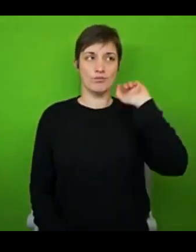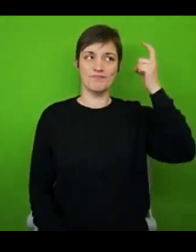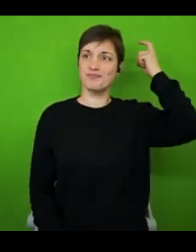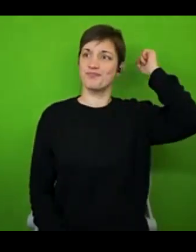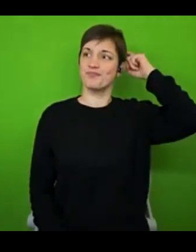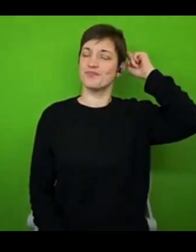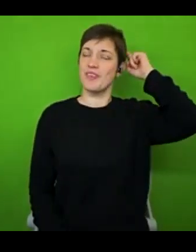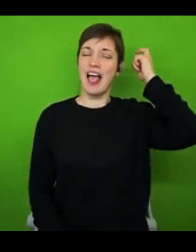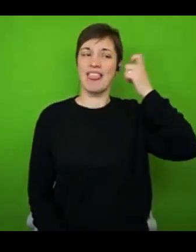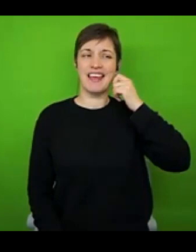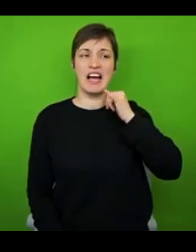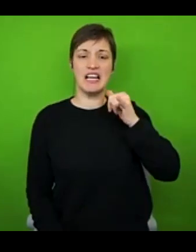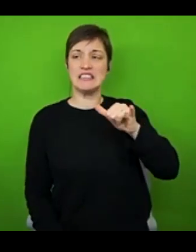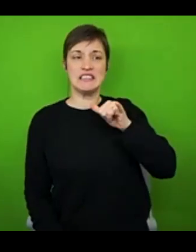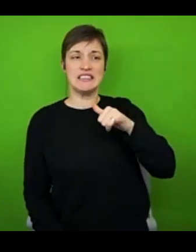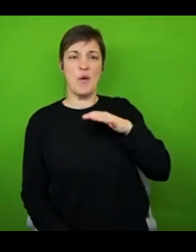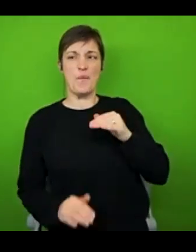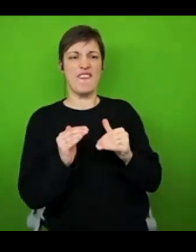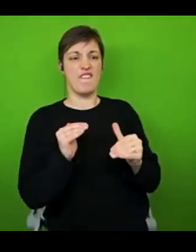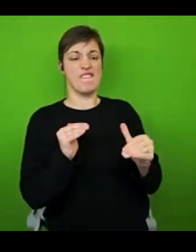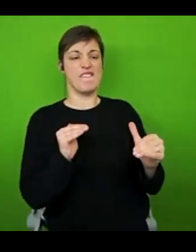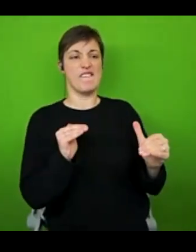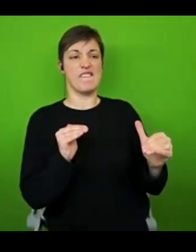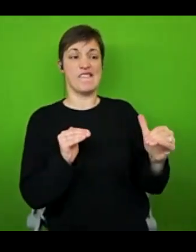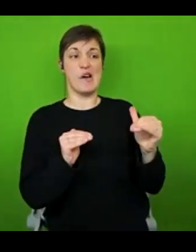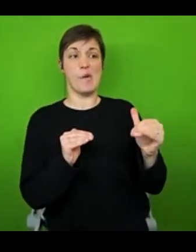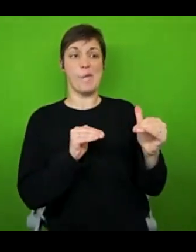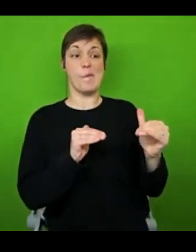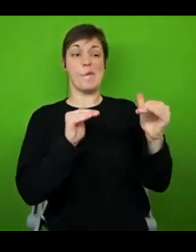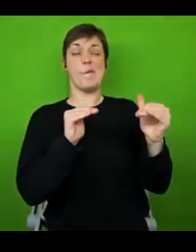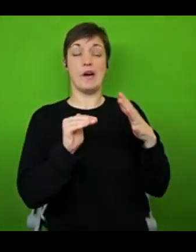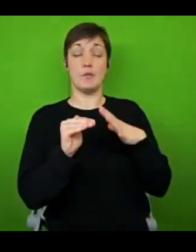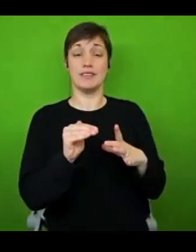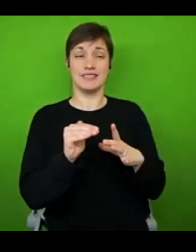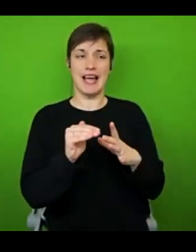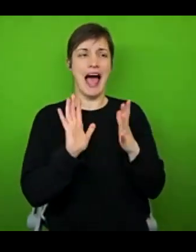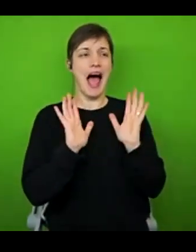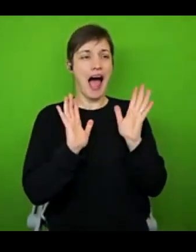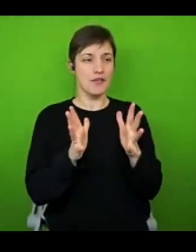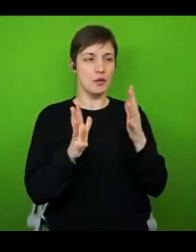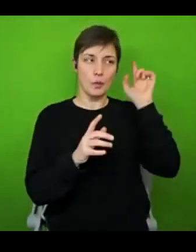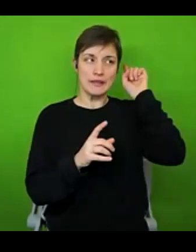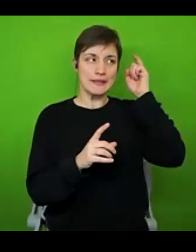this day, I'm still trying to unpack it all. And that can be really difficult and really exhausting. And in my case, as